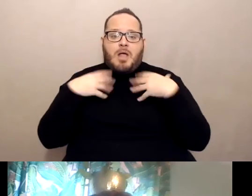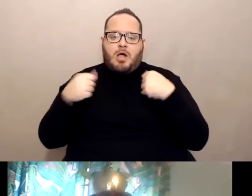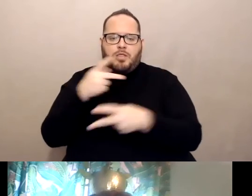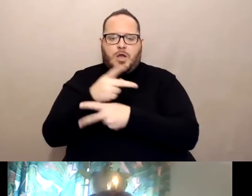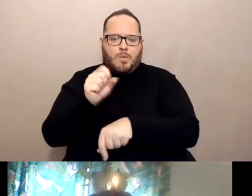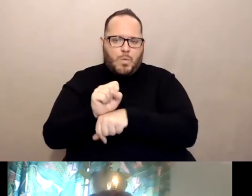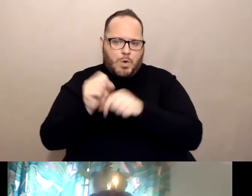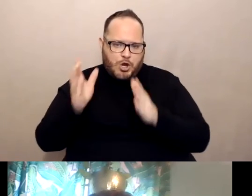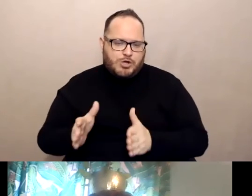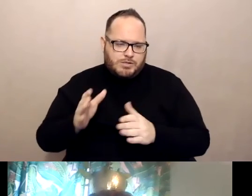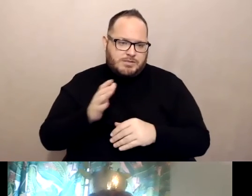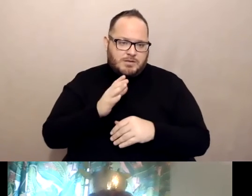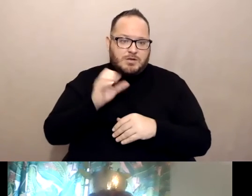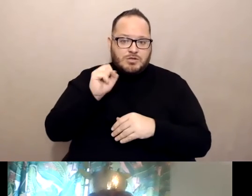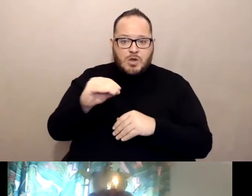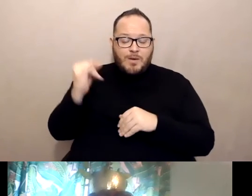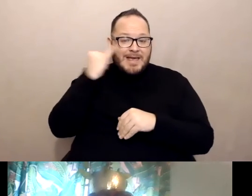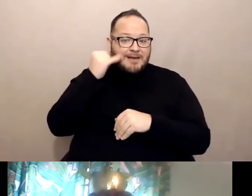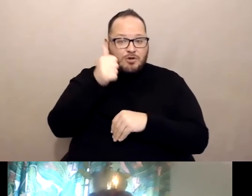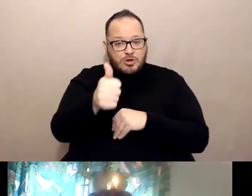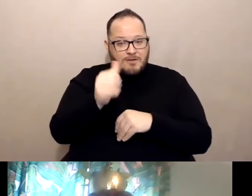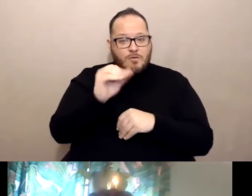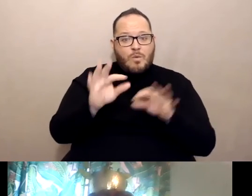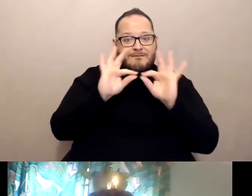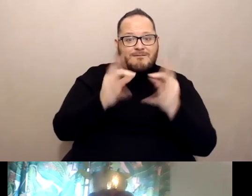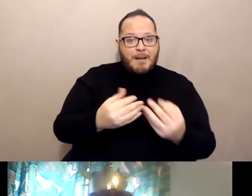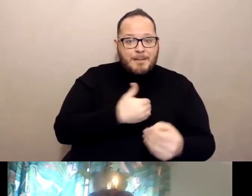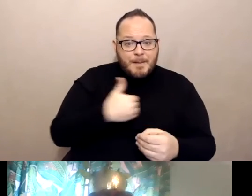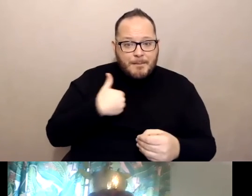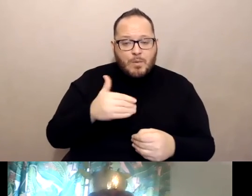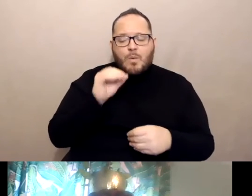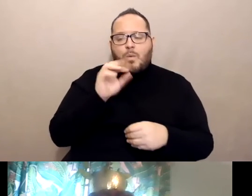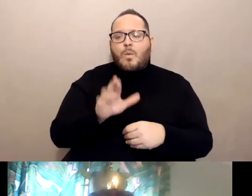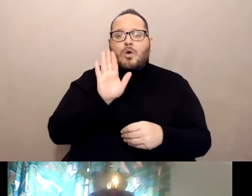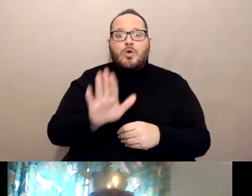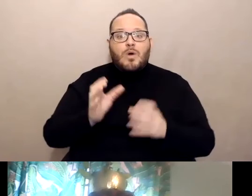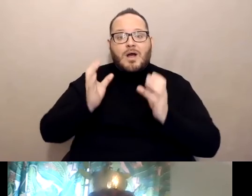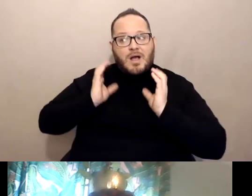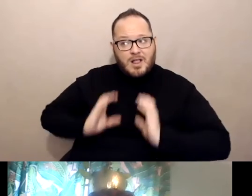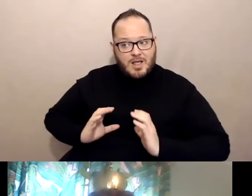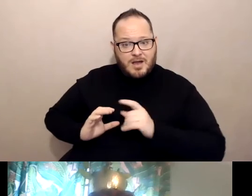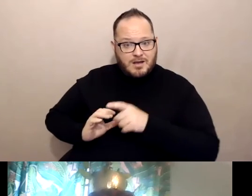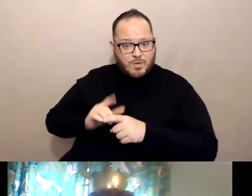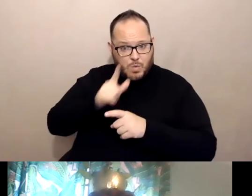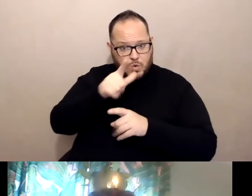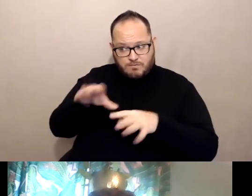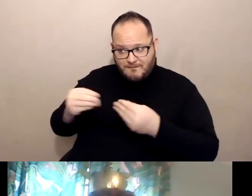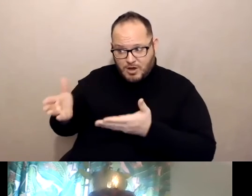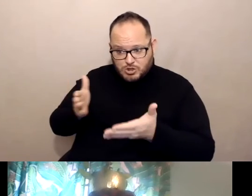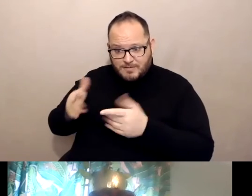And so if you or your family member or your client that you serve has services from IHSS